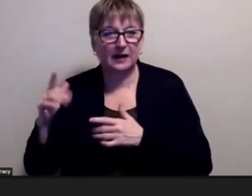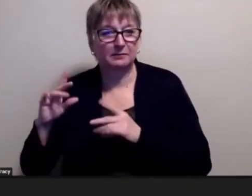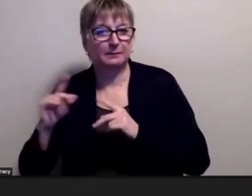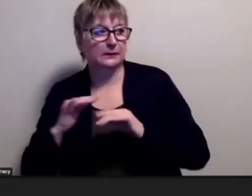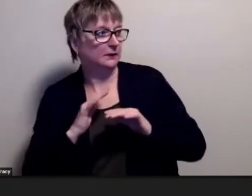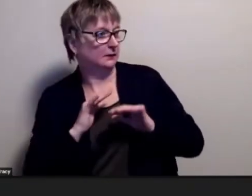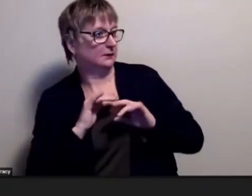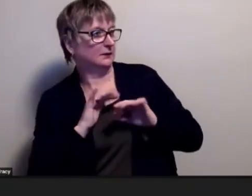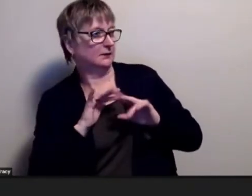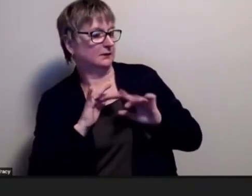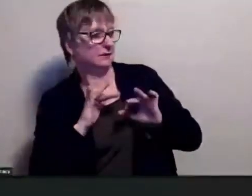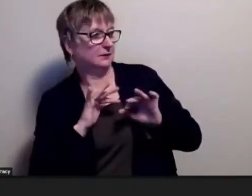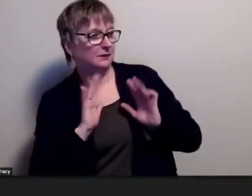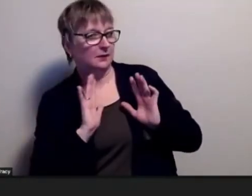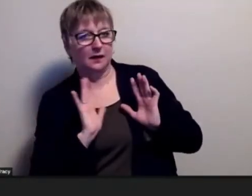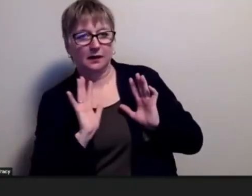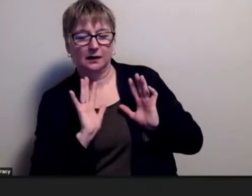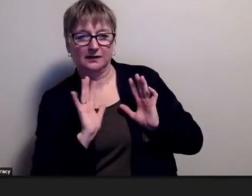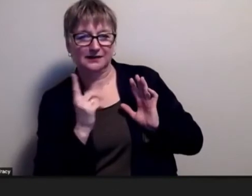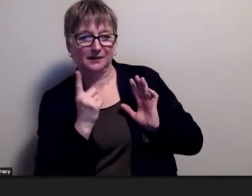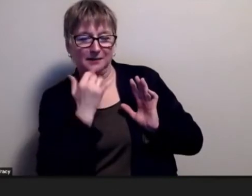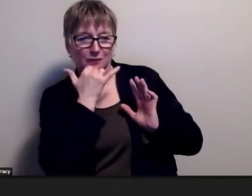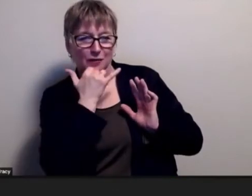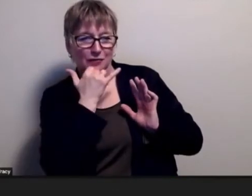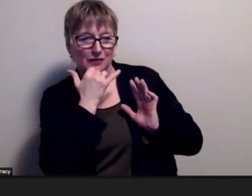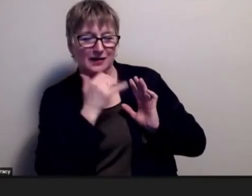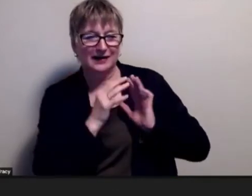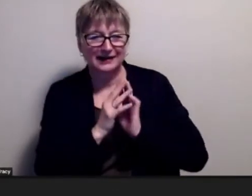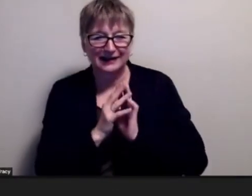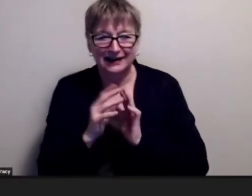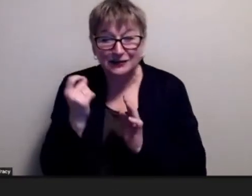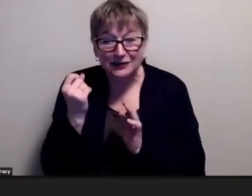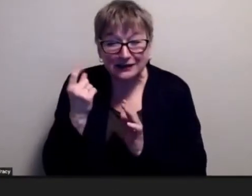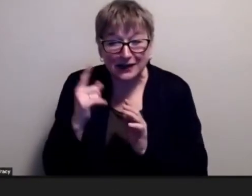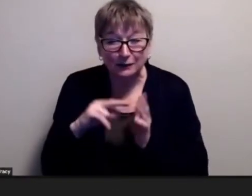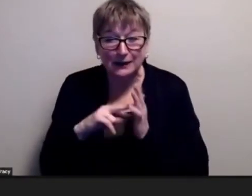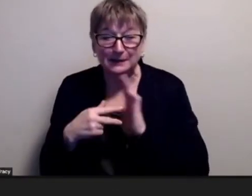there's something really horribly wrong with them you know what i mean like it comes from within